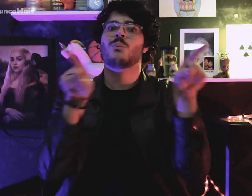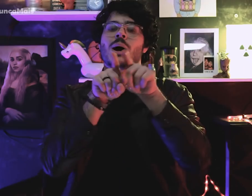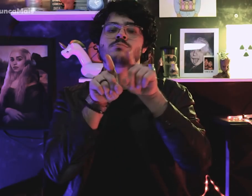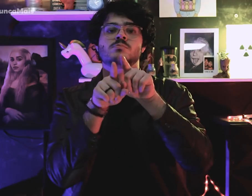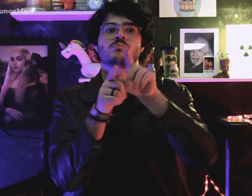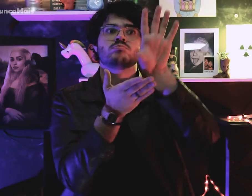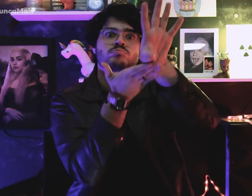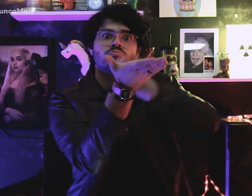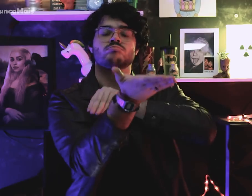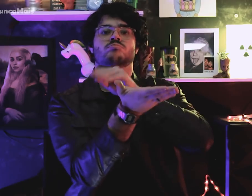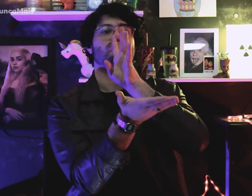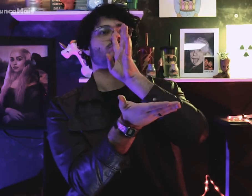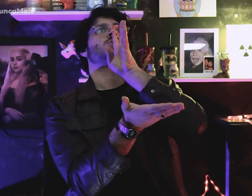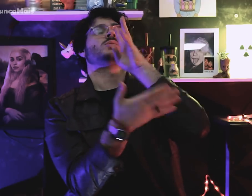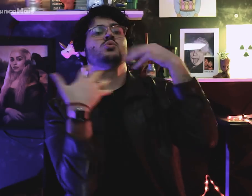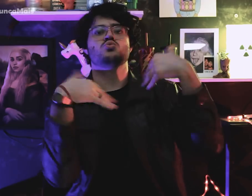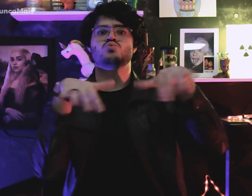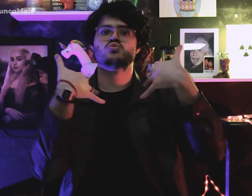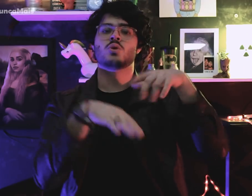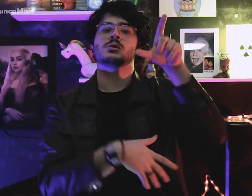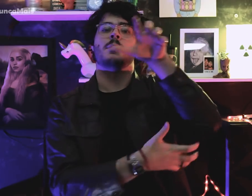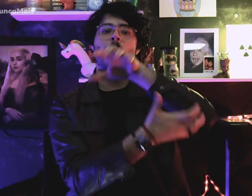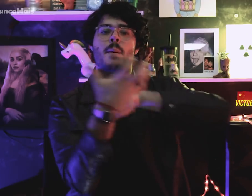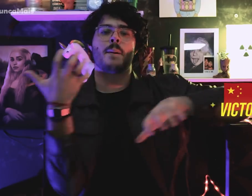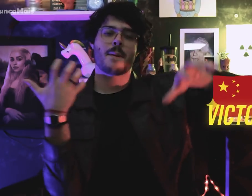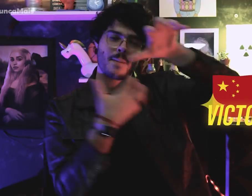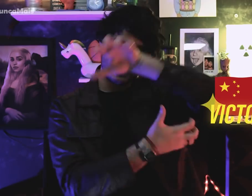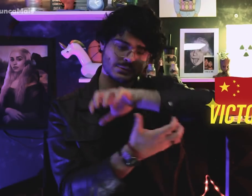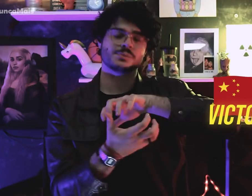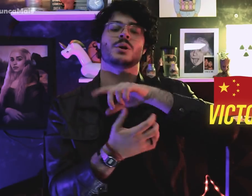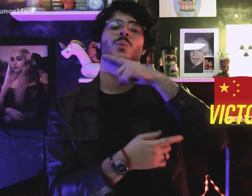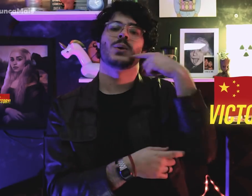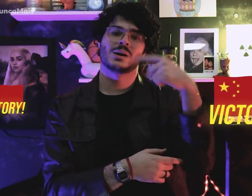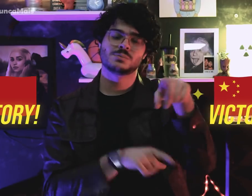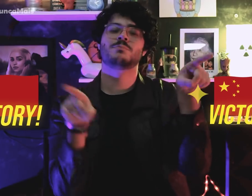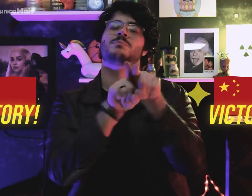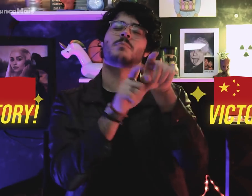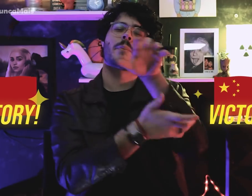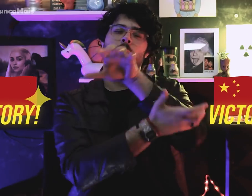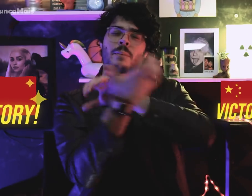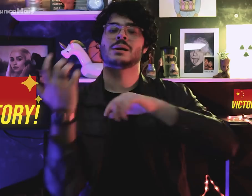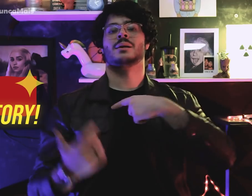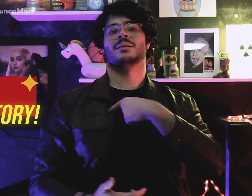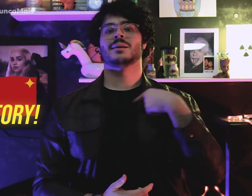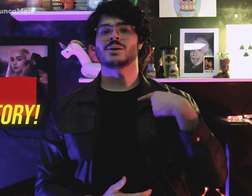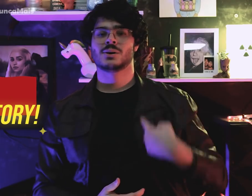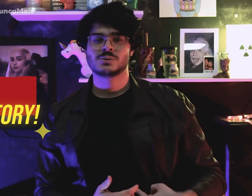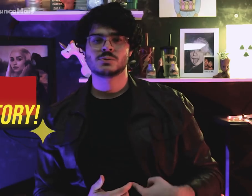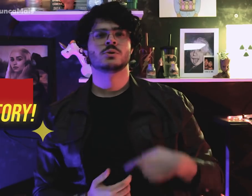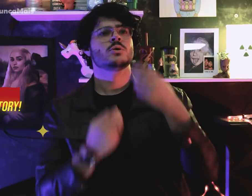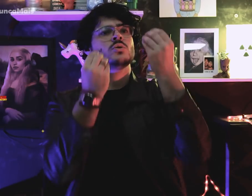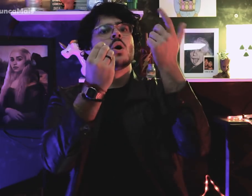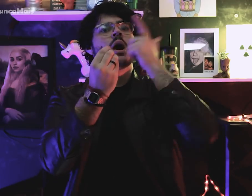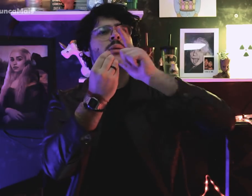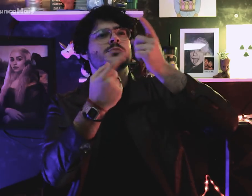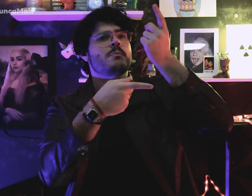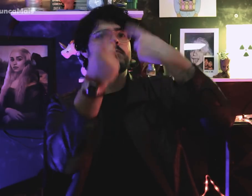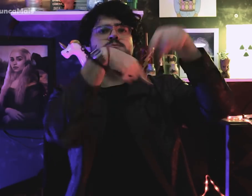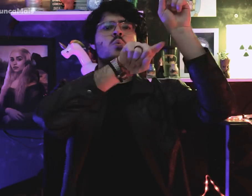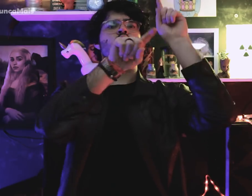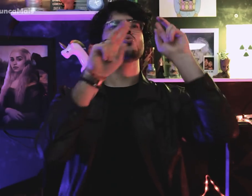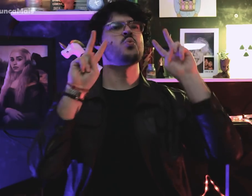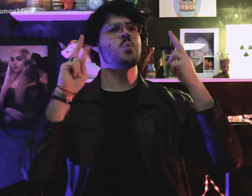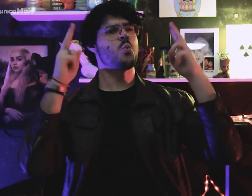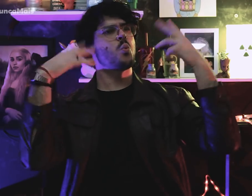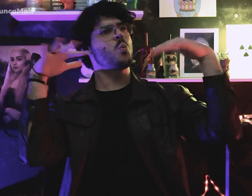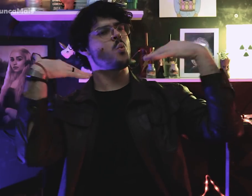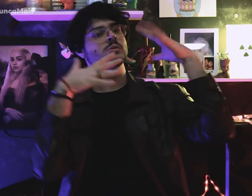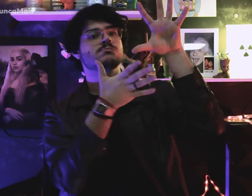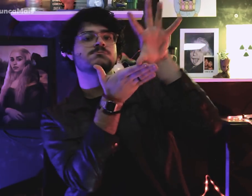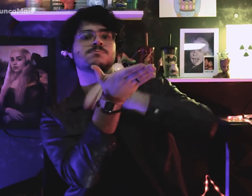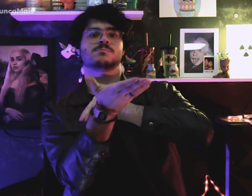inspirado nas experiências vitoriosas da Revolução Russa e Revolução Chinesa.